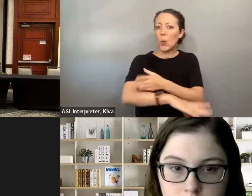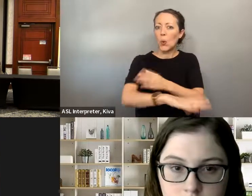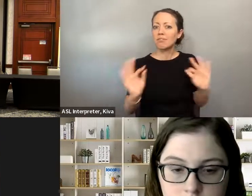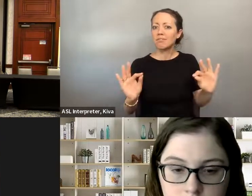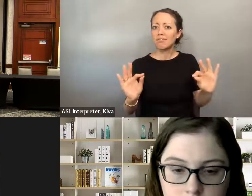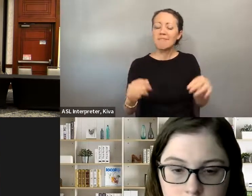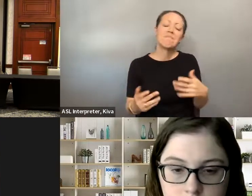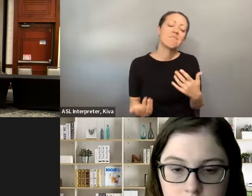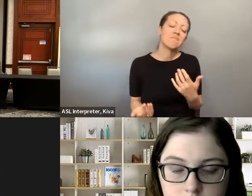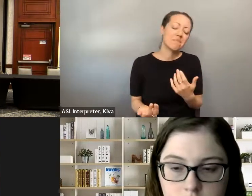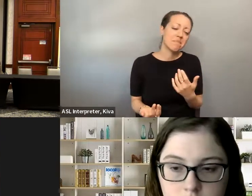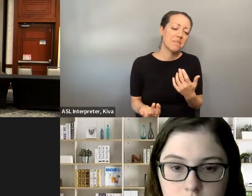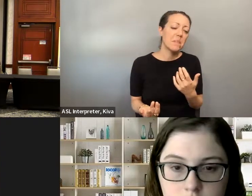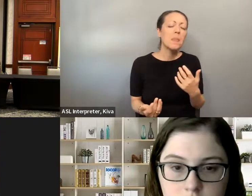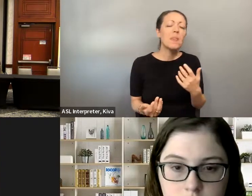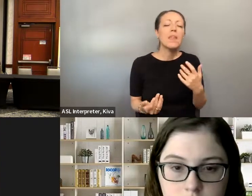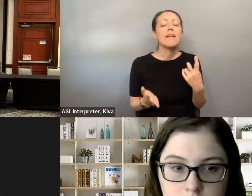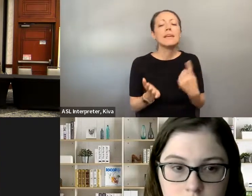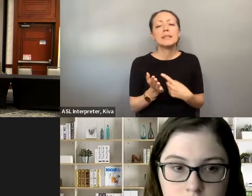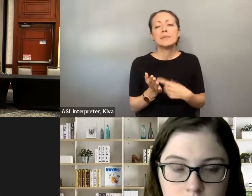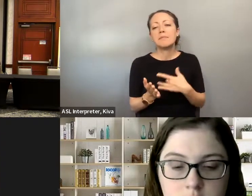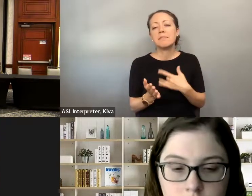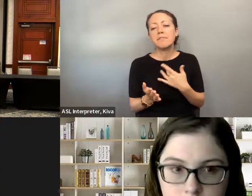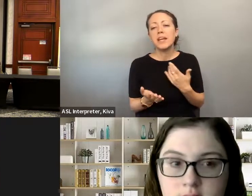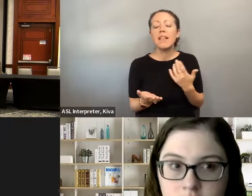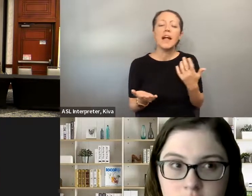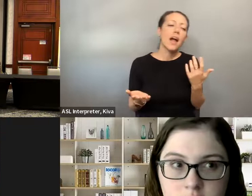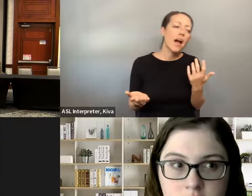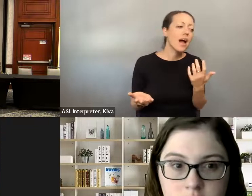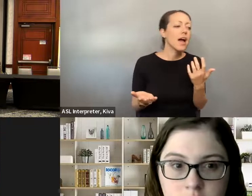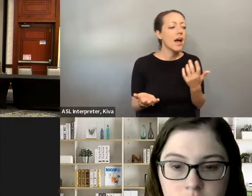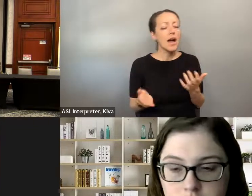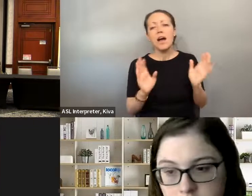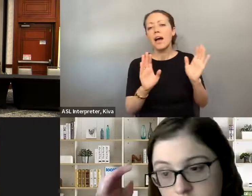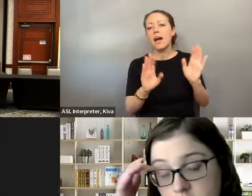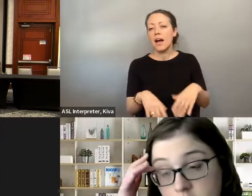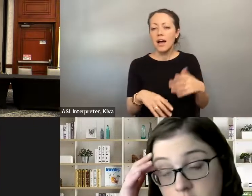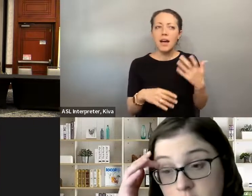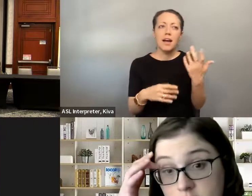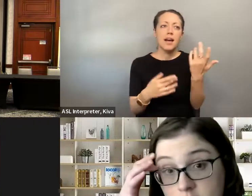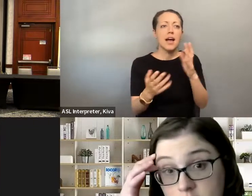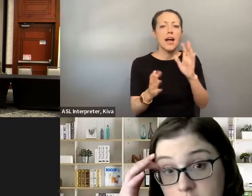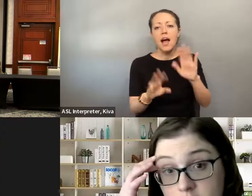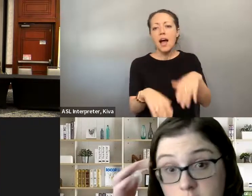been able to bring that disability aspect to our Jacksonville waterways and you know, and so I think sometimes know, and and so I think sometimes we think that it's just disability, and we don't realize that.